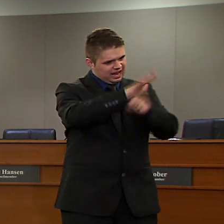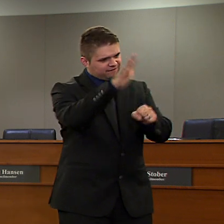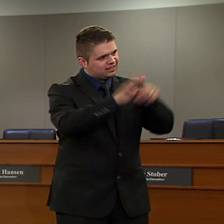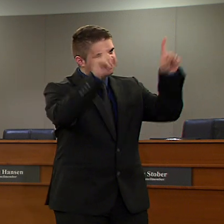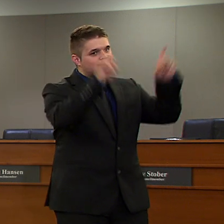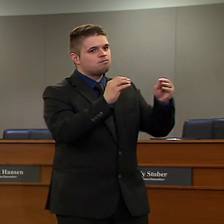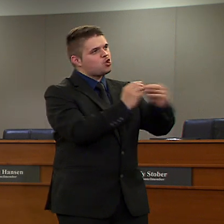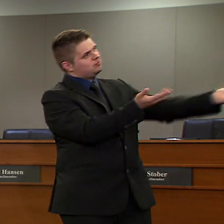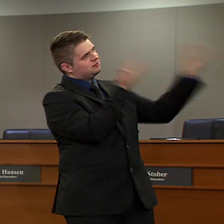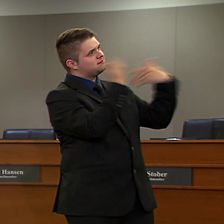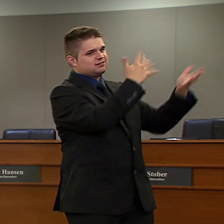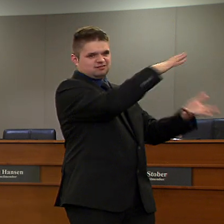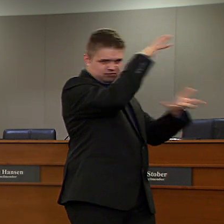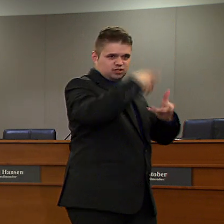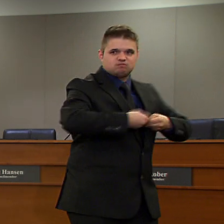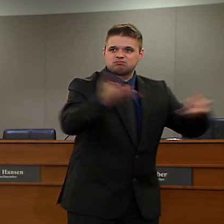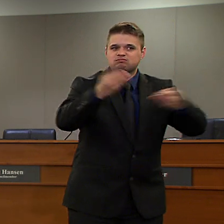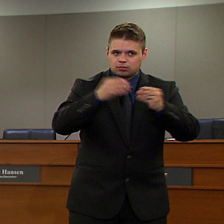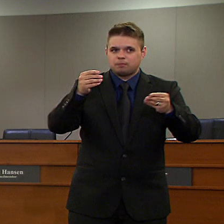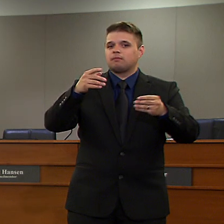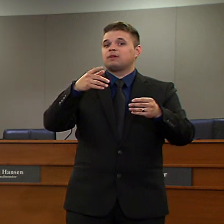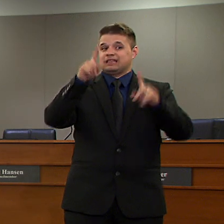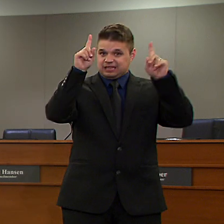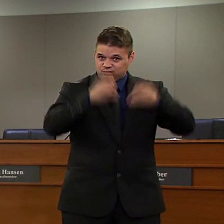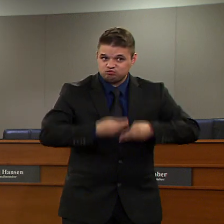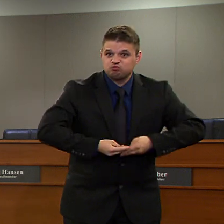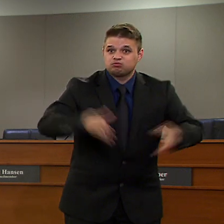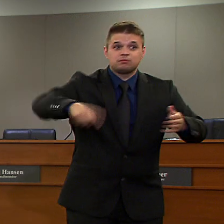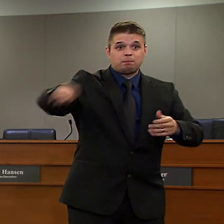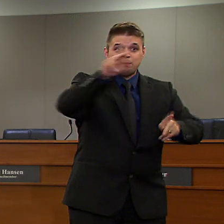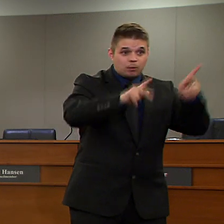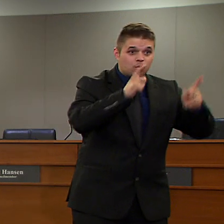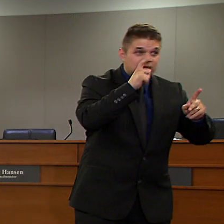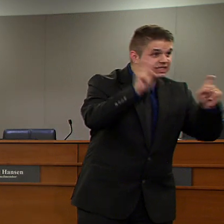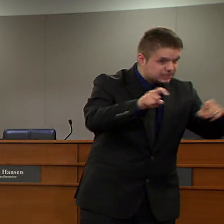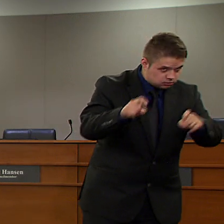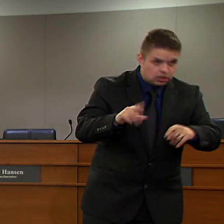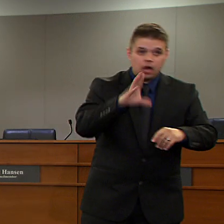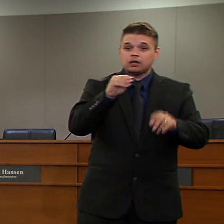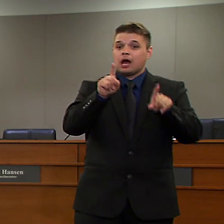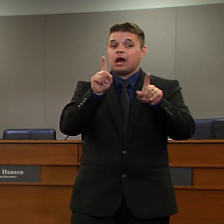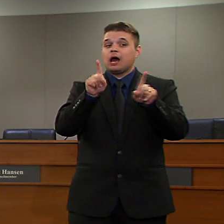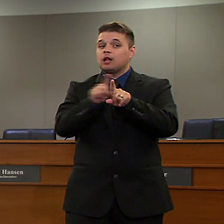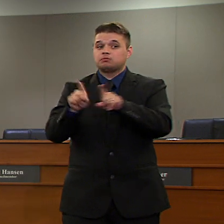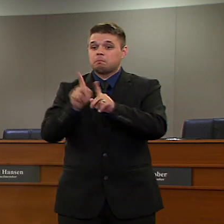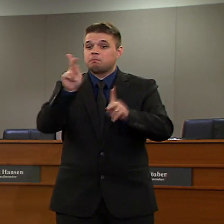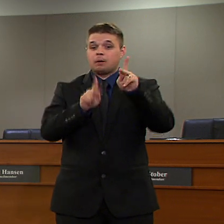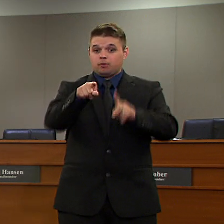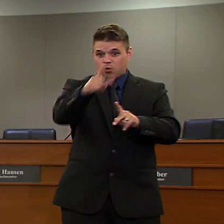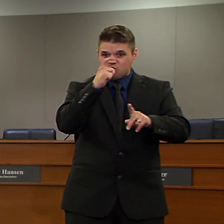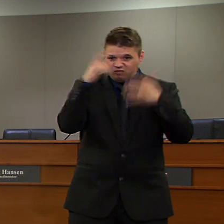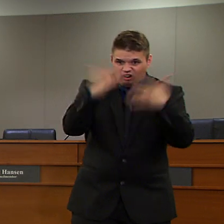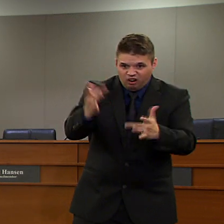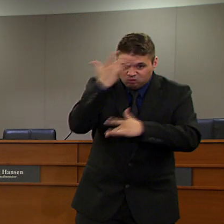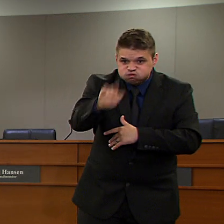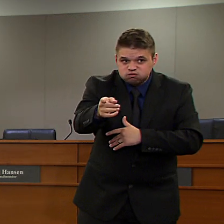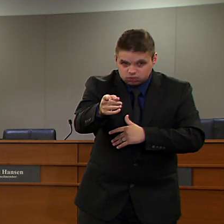people who have been in contact with someone infected with the virus, and making sure that people who have been in contact